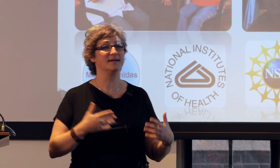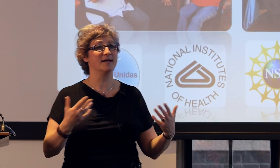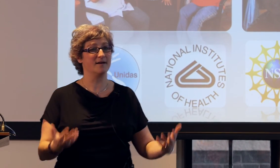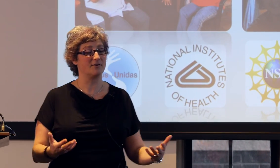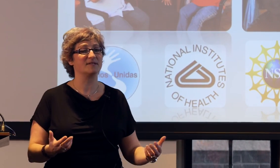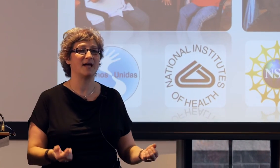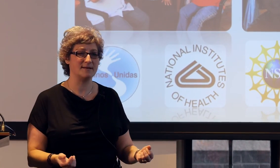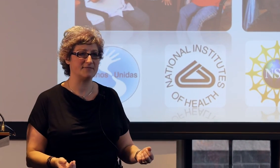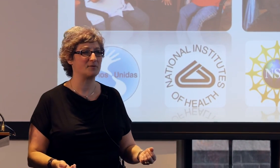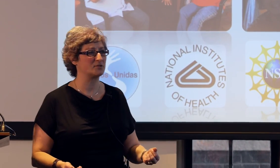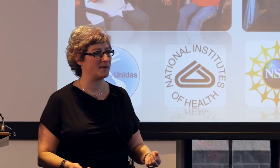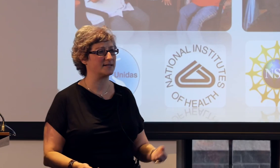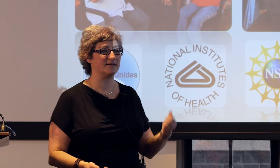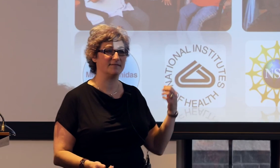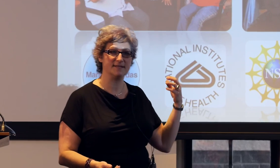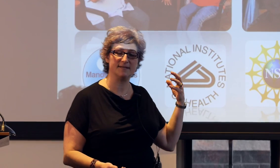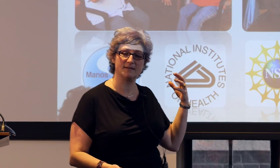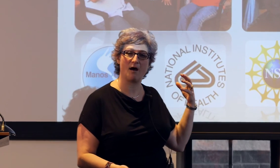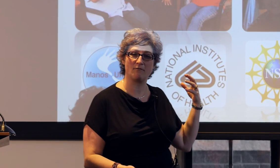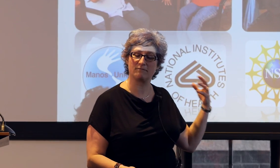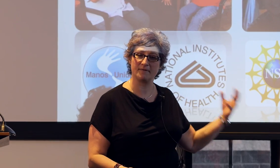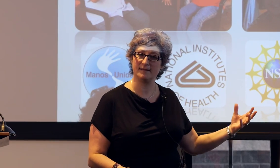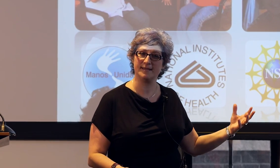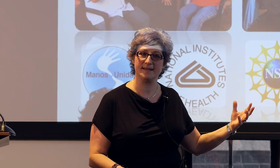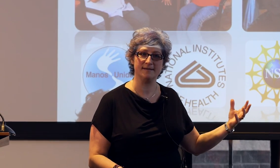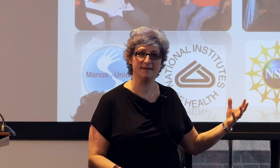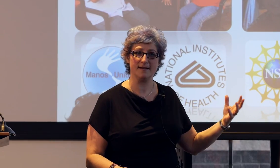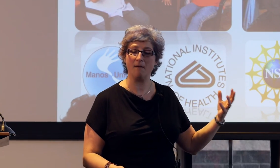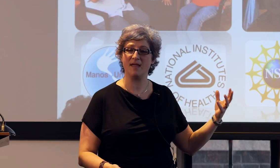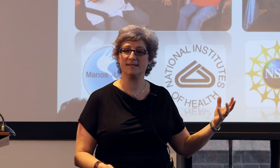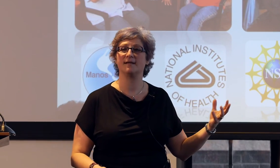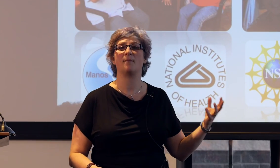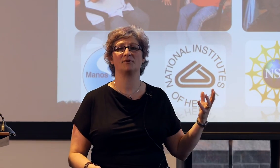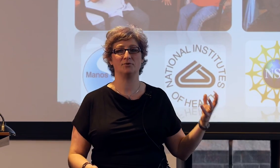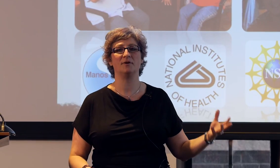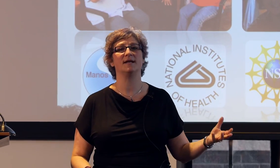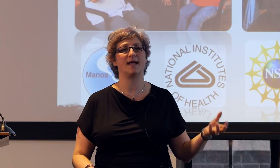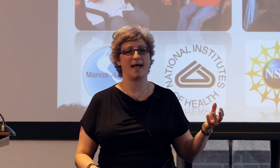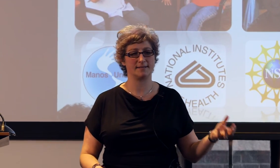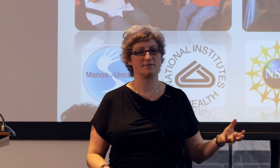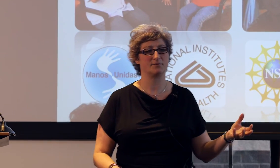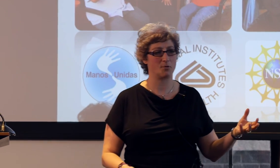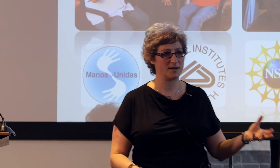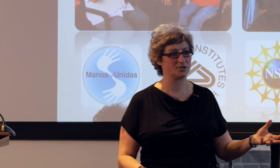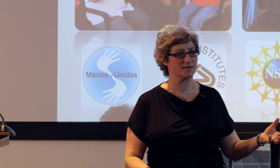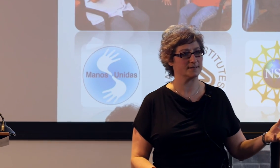but from a scientific perspective, this is a really amazing opportunity to ask those questions,